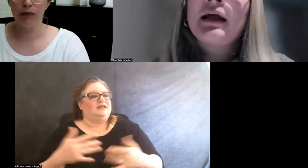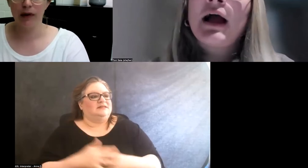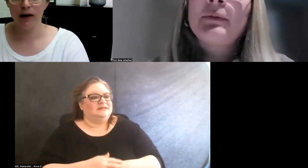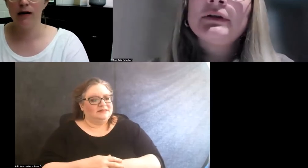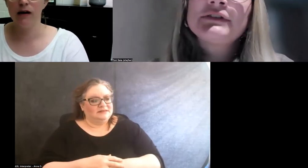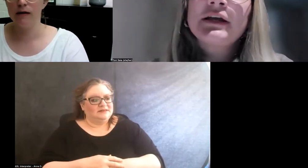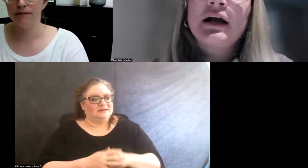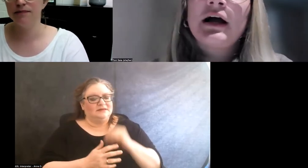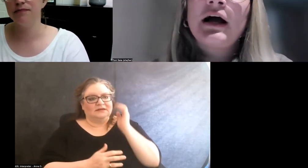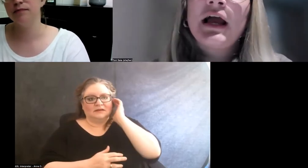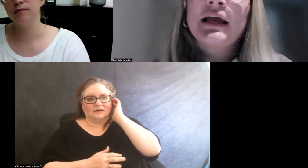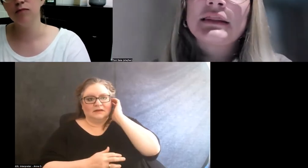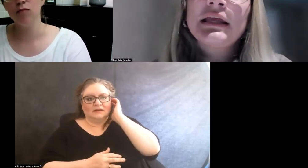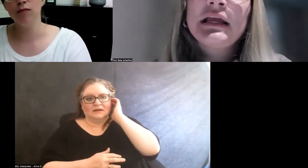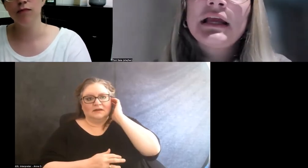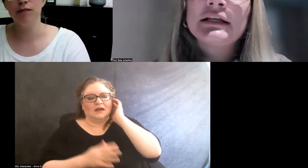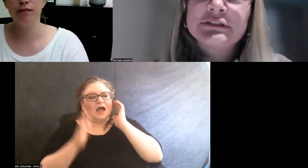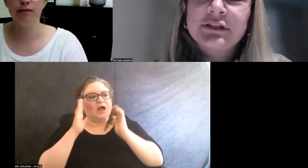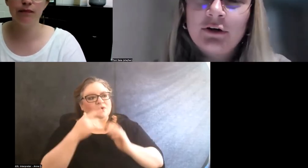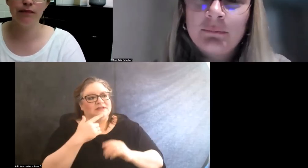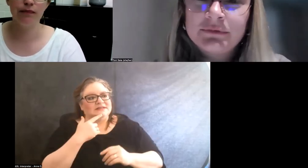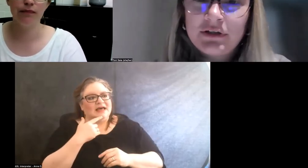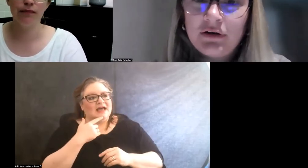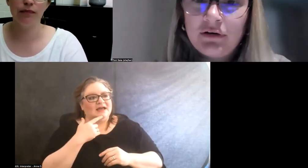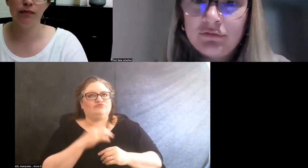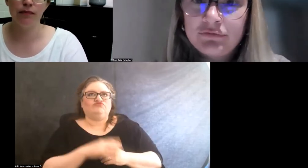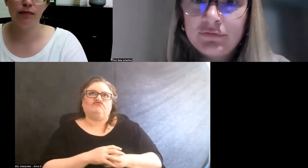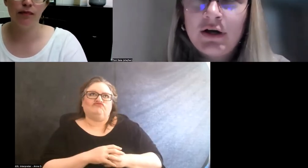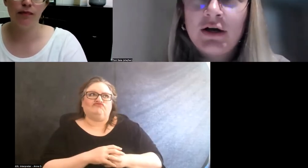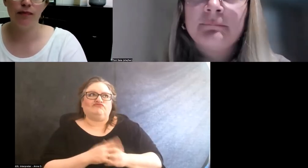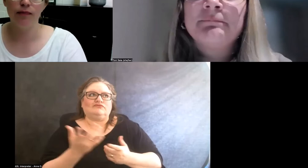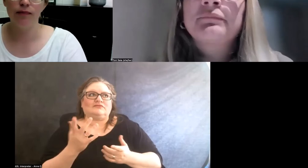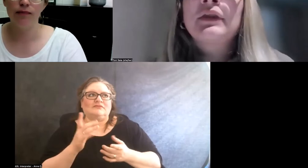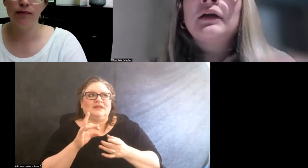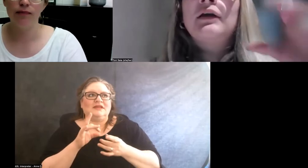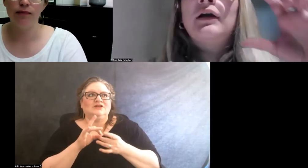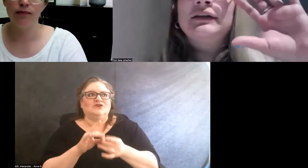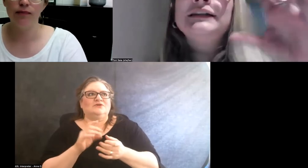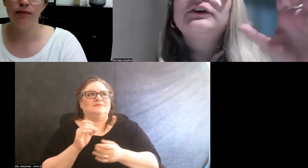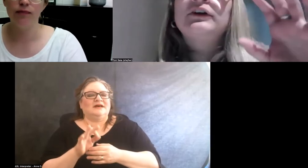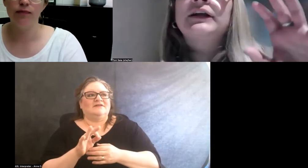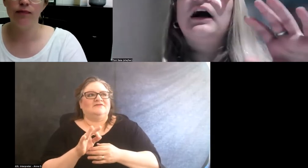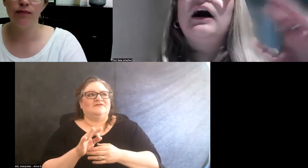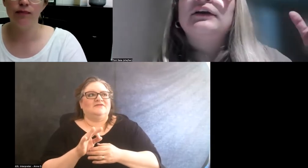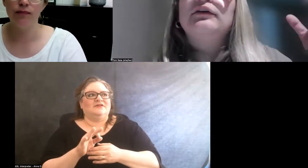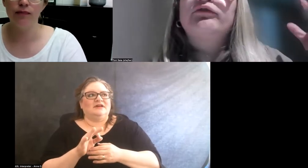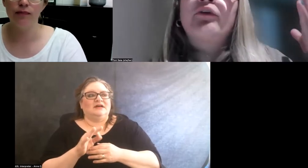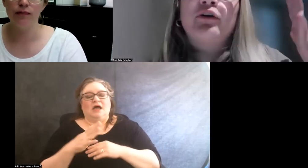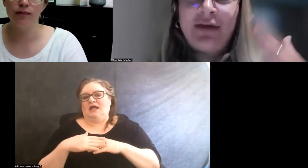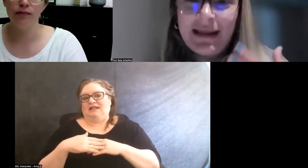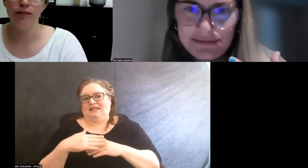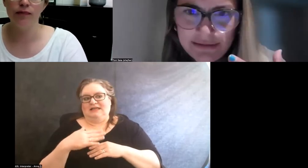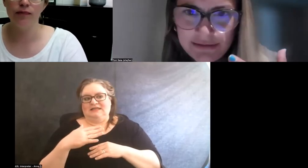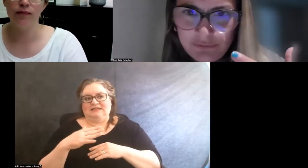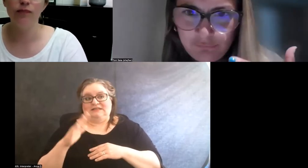I will say I think in terms of at least early on for events,